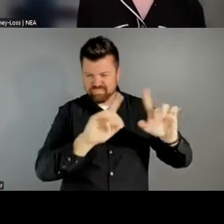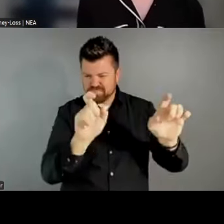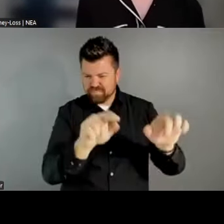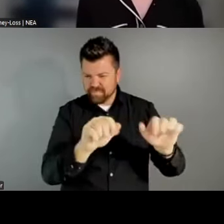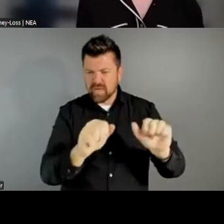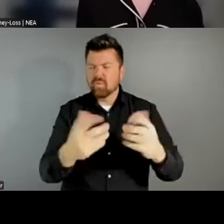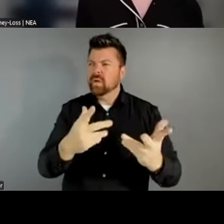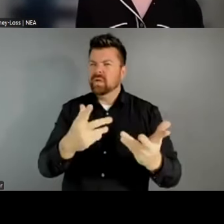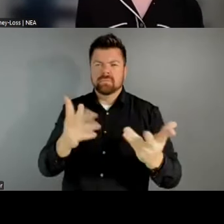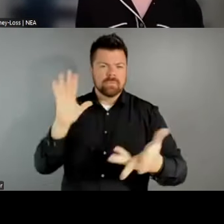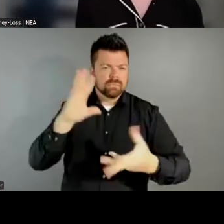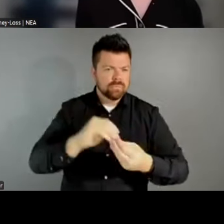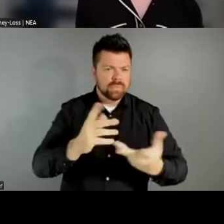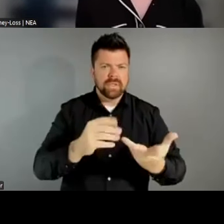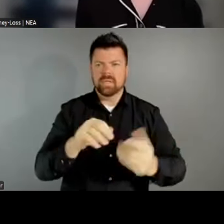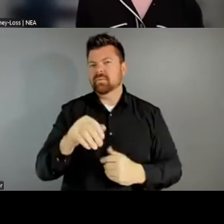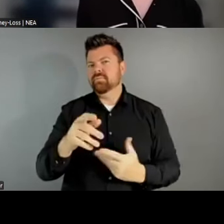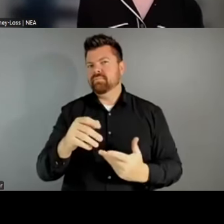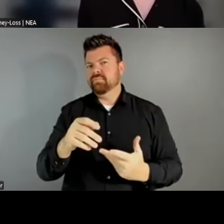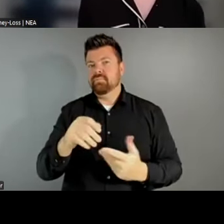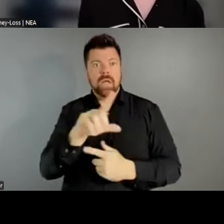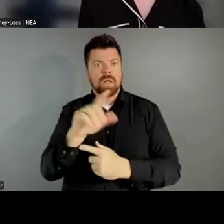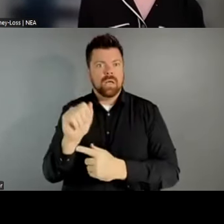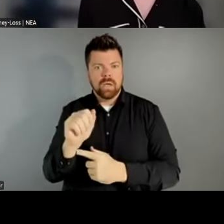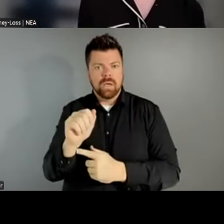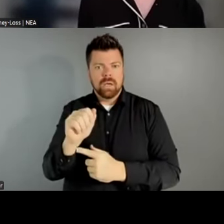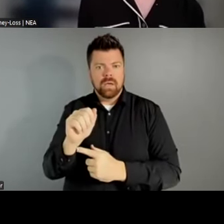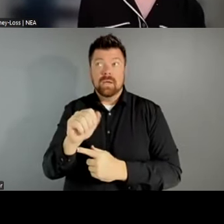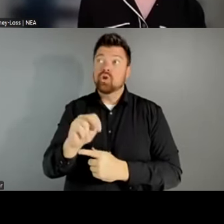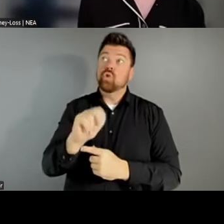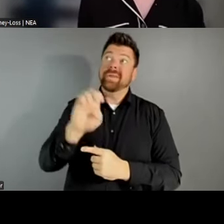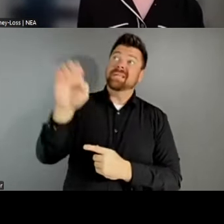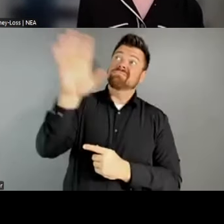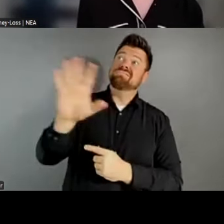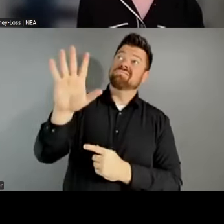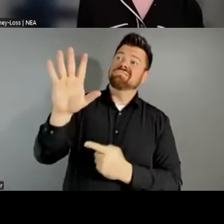all of the density of local arts agencies in the Northeast and how are we dealing with overlapping